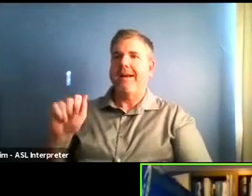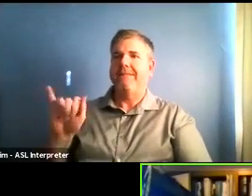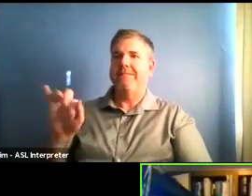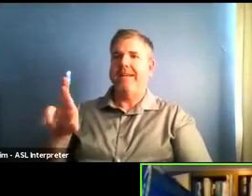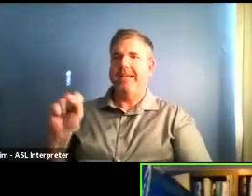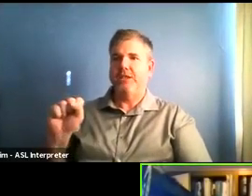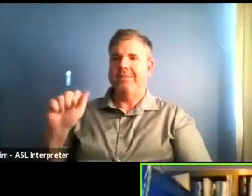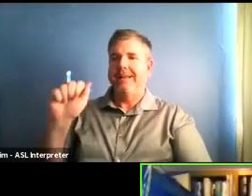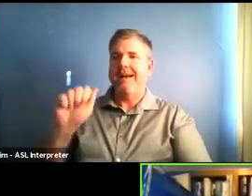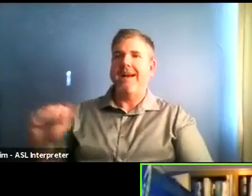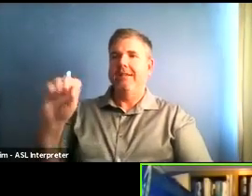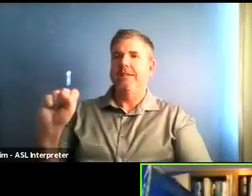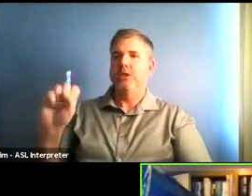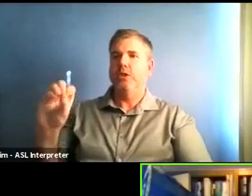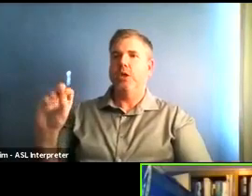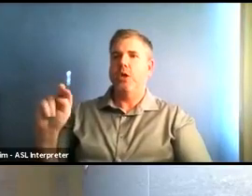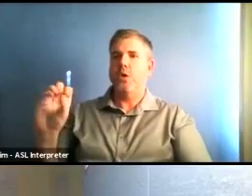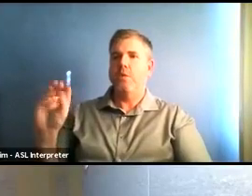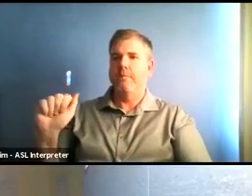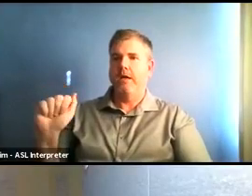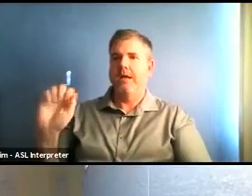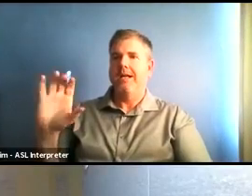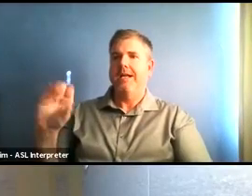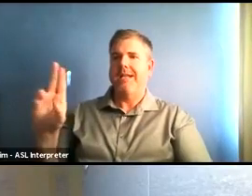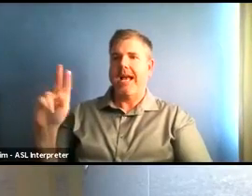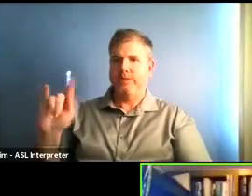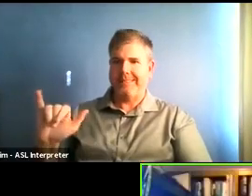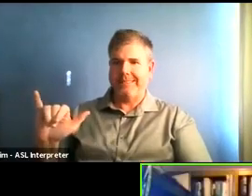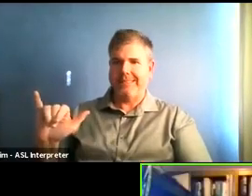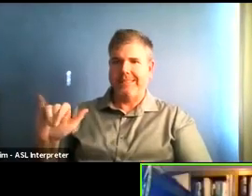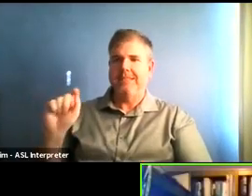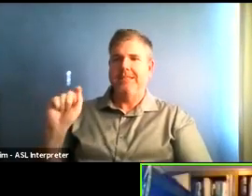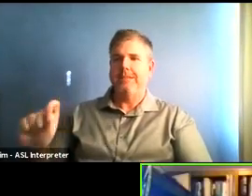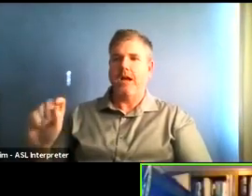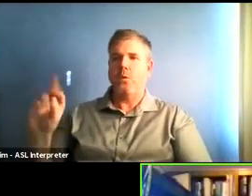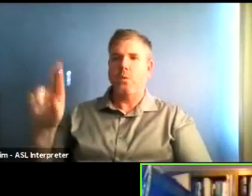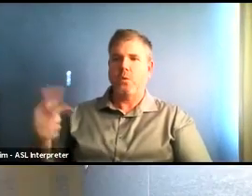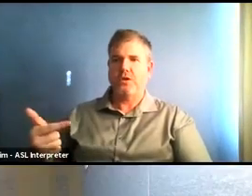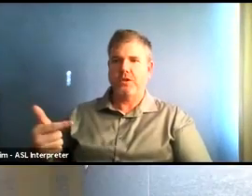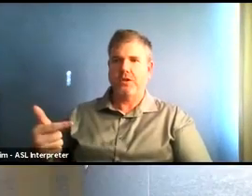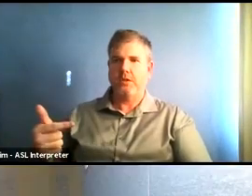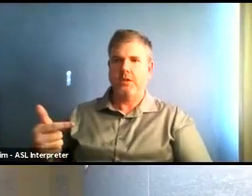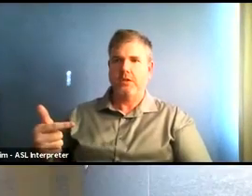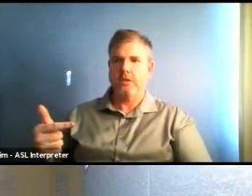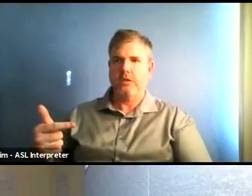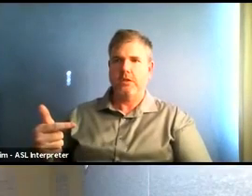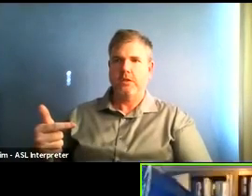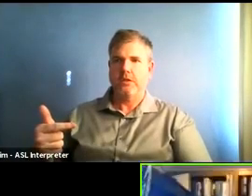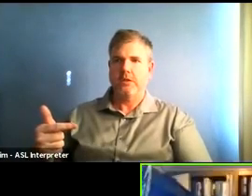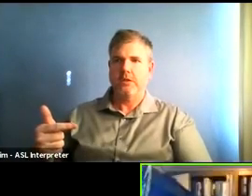Jose, have you want to do a little reminder for our Spanish speaking audience? Thank you.